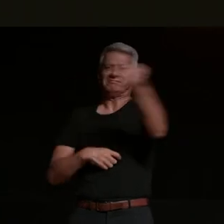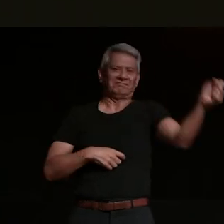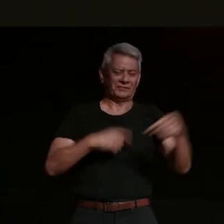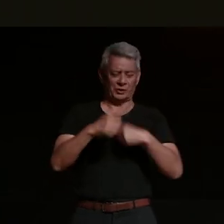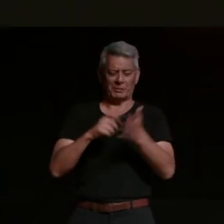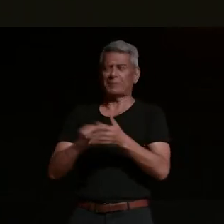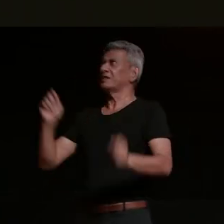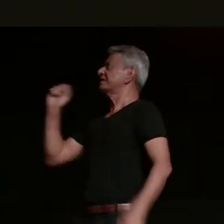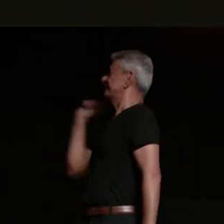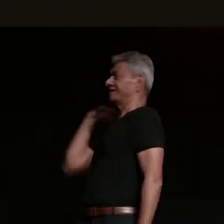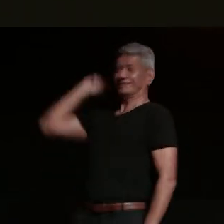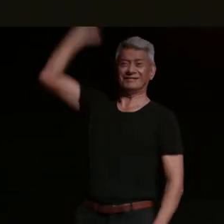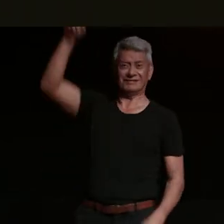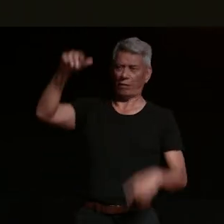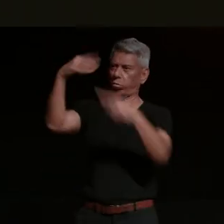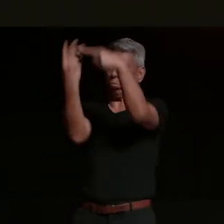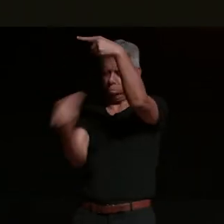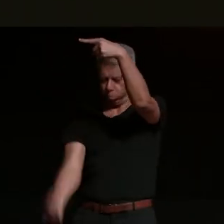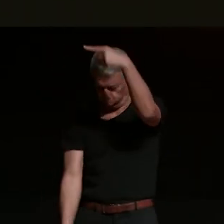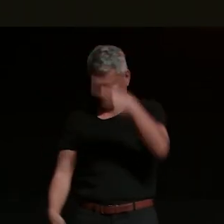and the people in the next apartment go what the [ __ ] was that